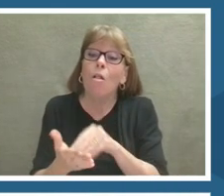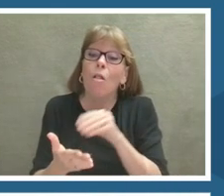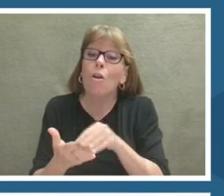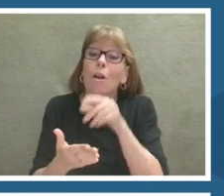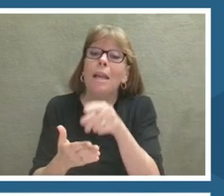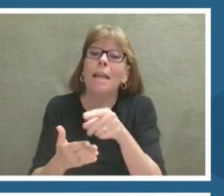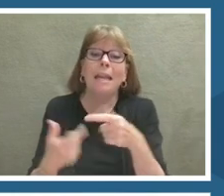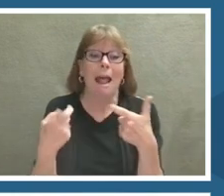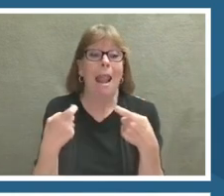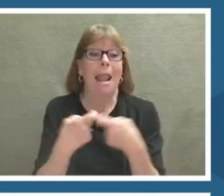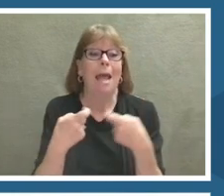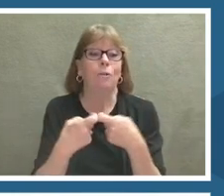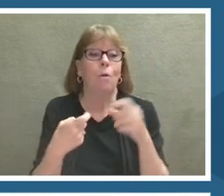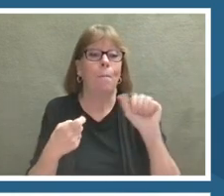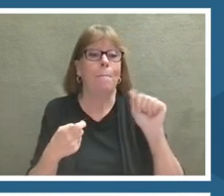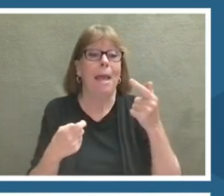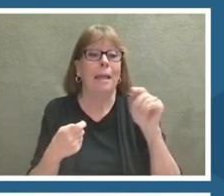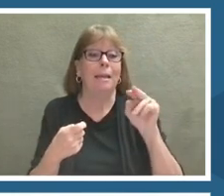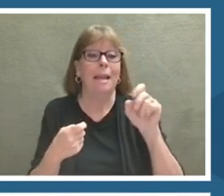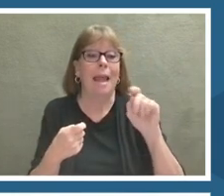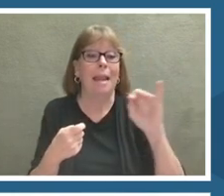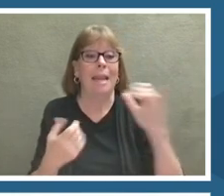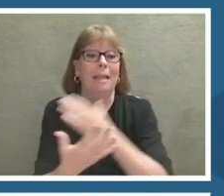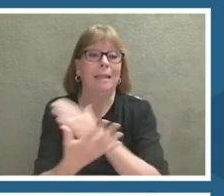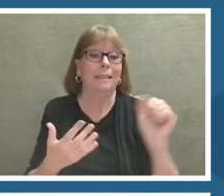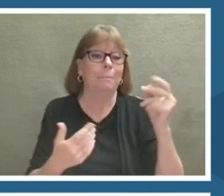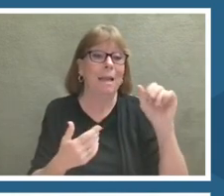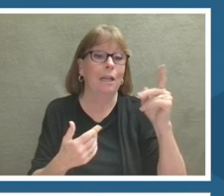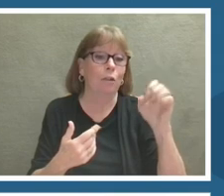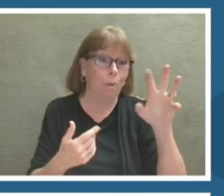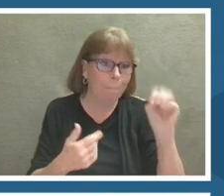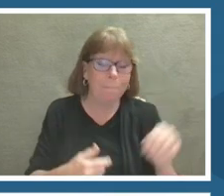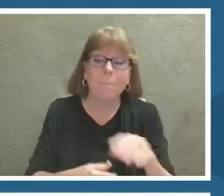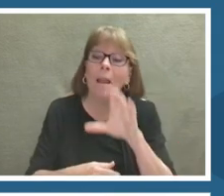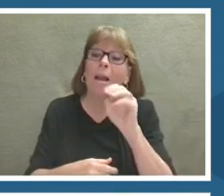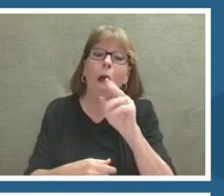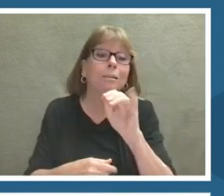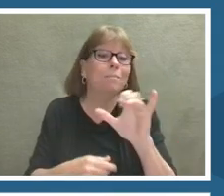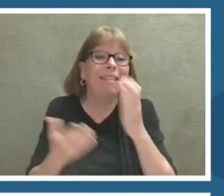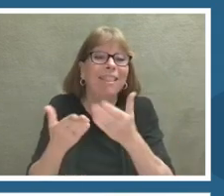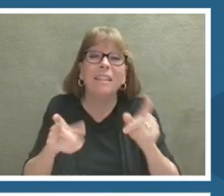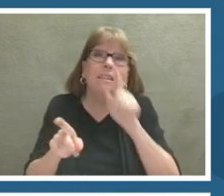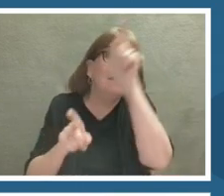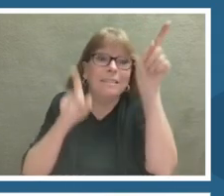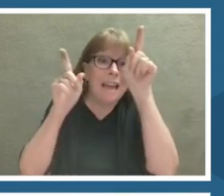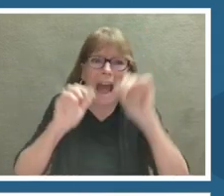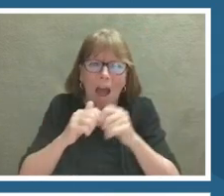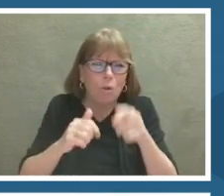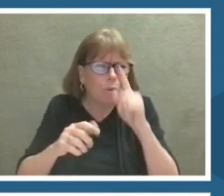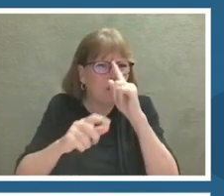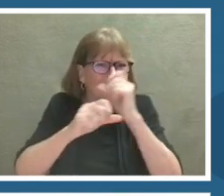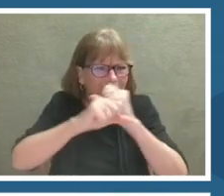spectrum, how cosmic objects are visualized by combining the optical infrared and x-ray